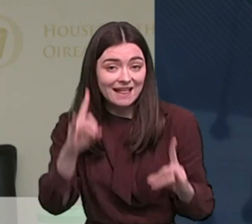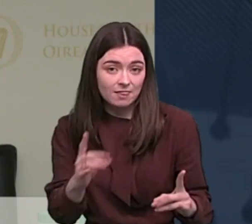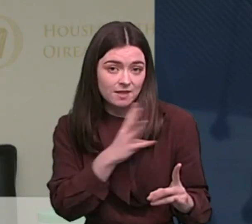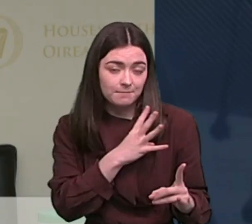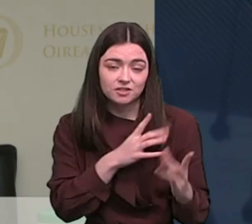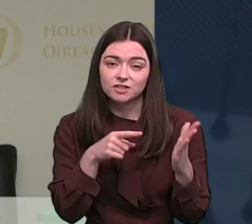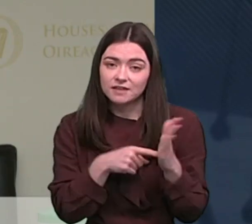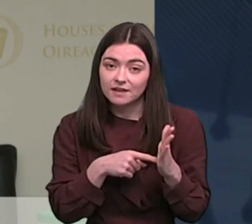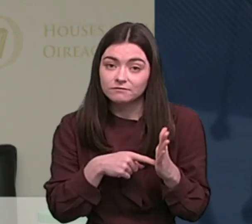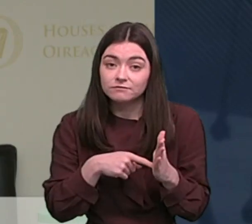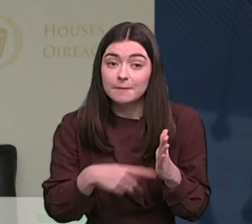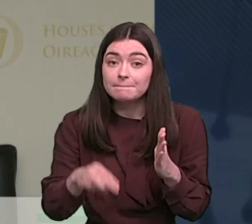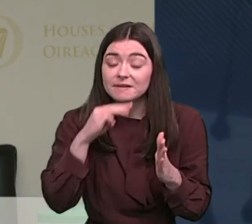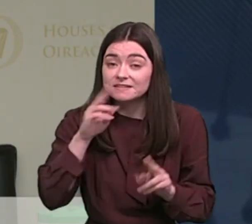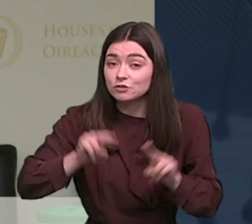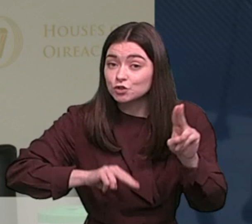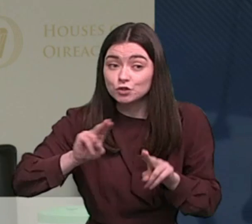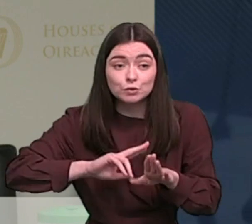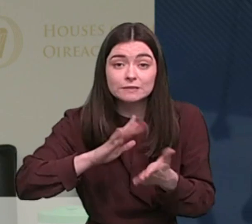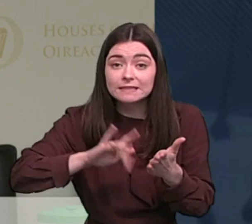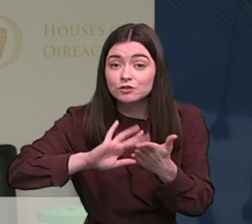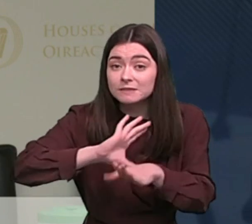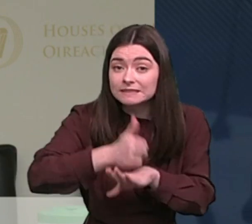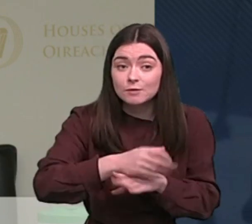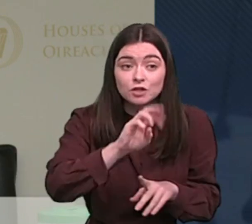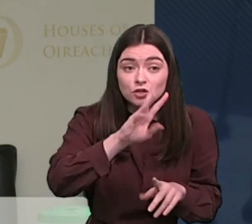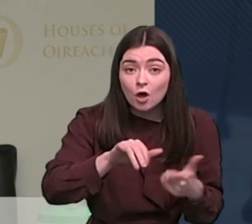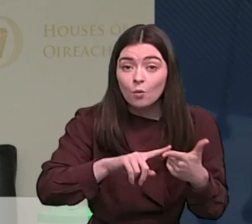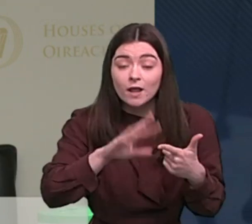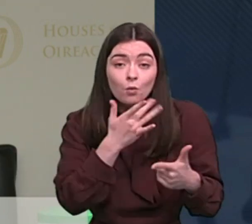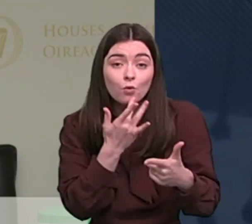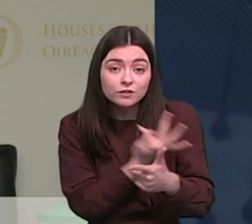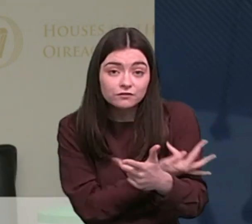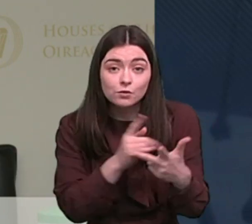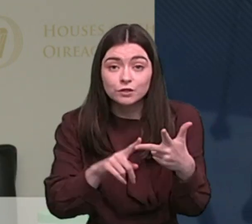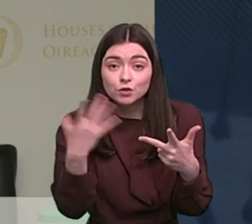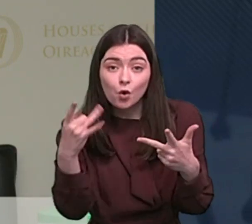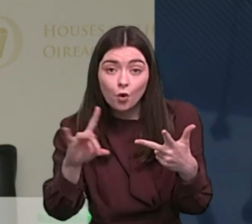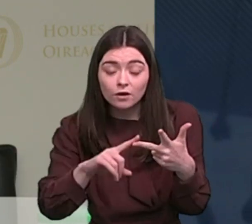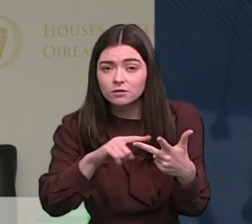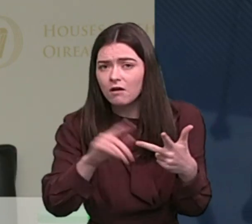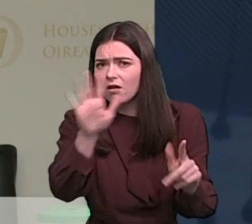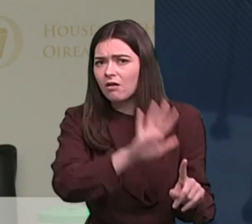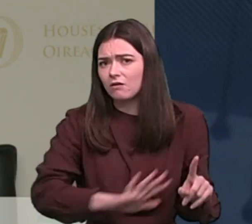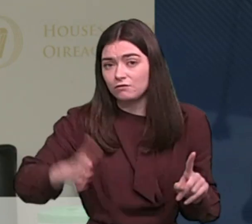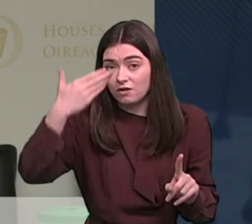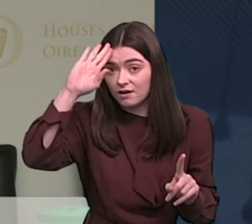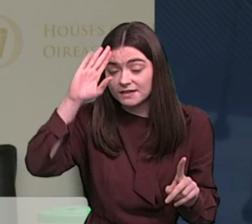generated new centres in Galway, in Waterford, in... Cork - all over the country for people